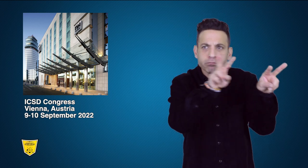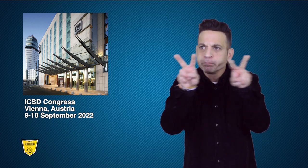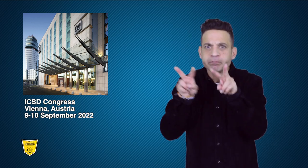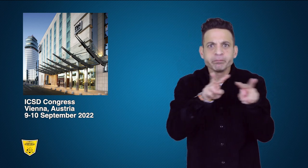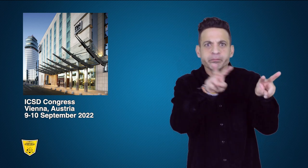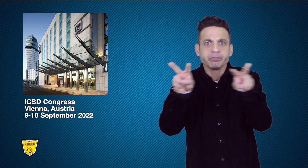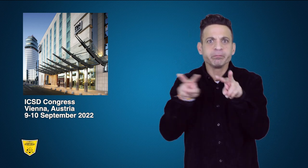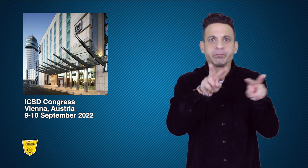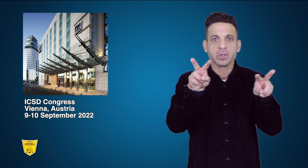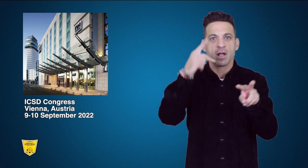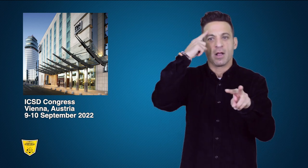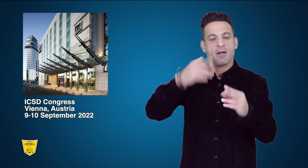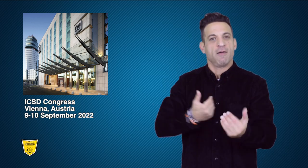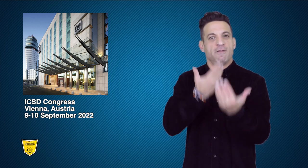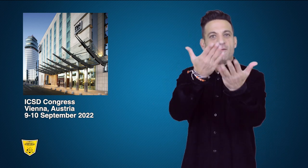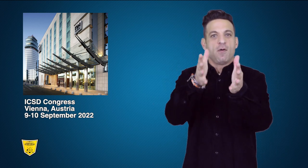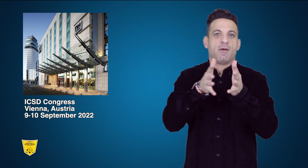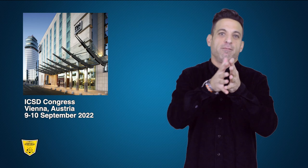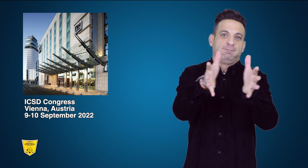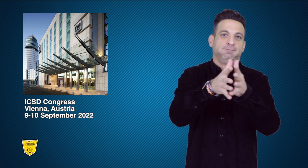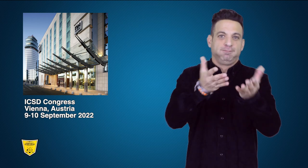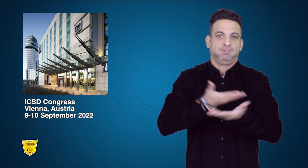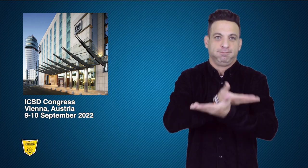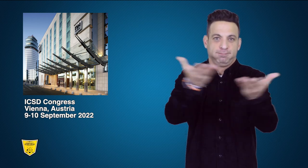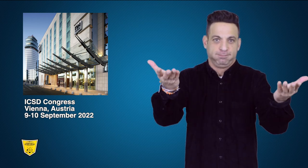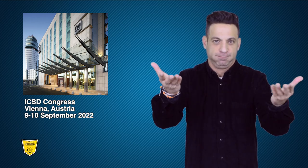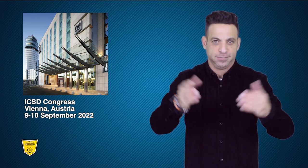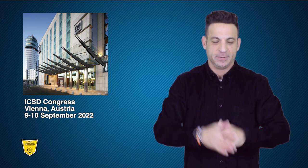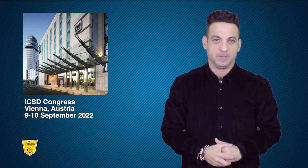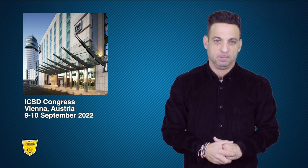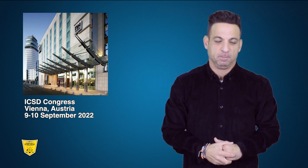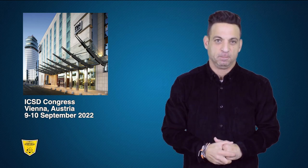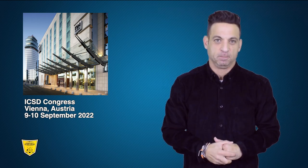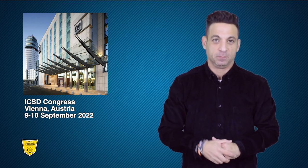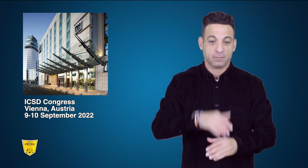to bring you this special report.